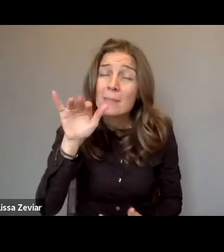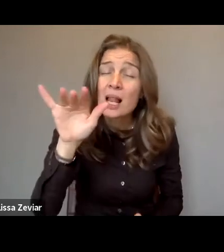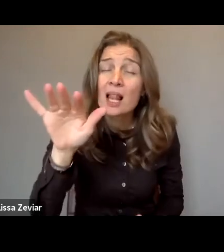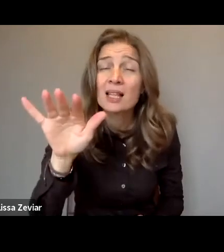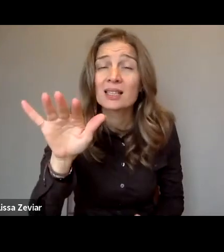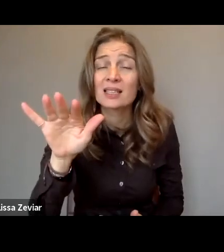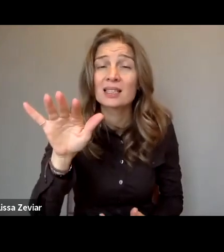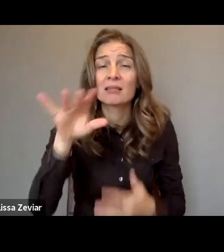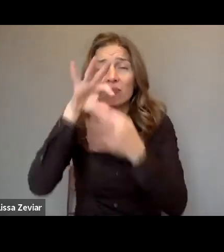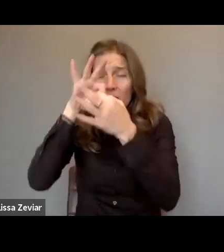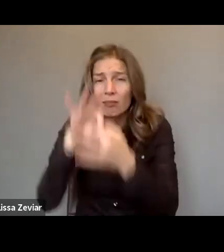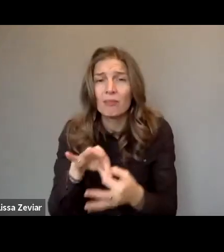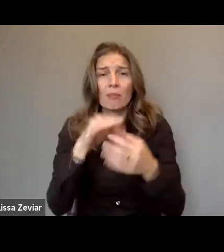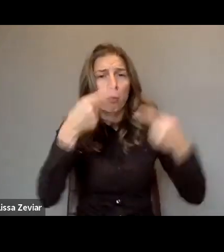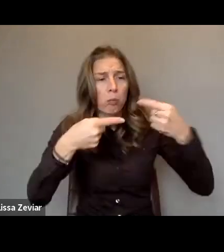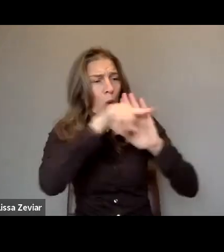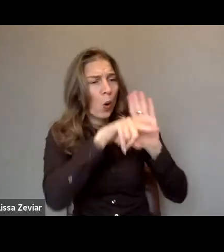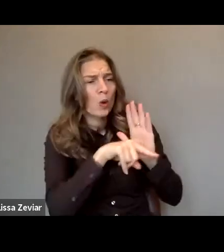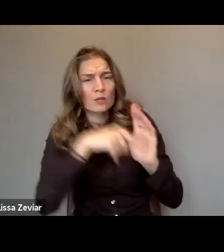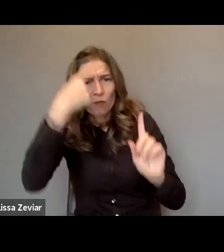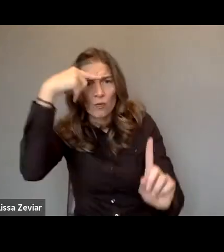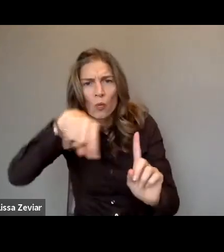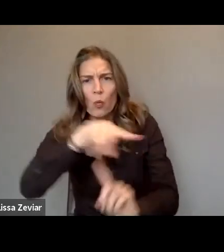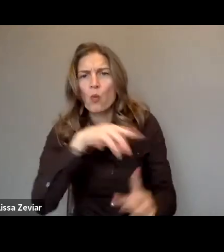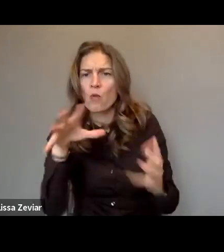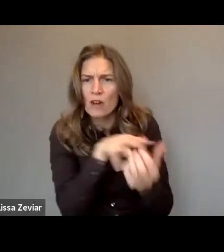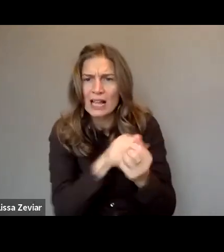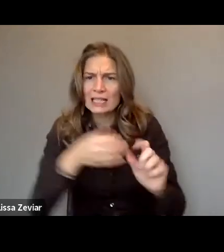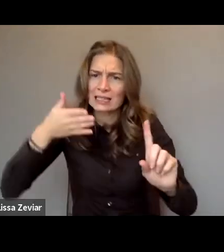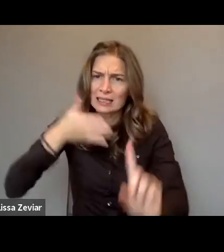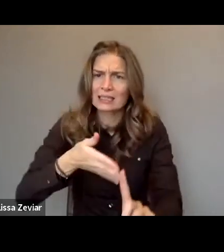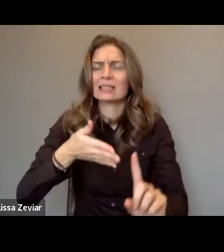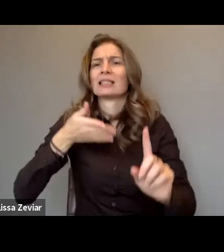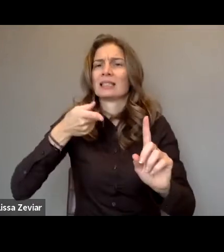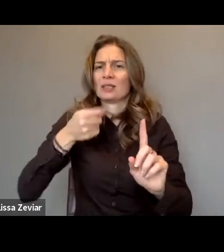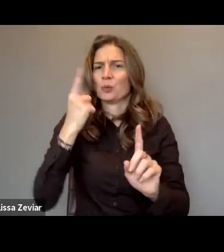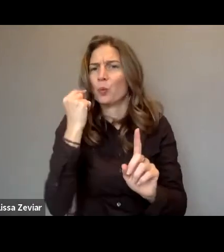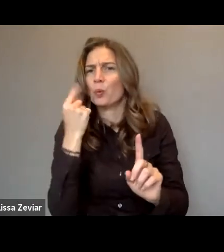The aim of the webinar we have today in front of us is,